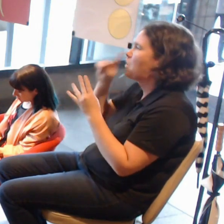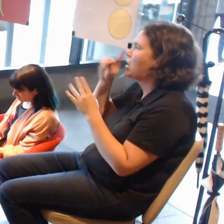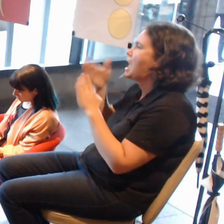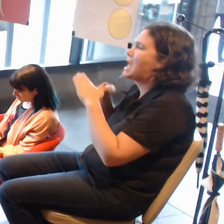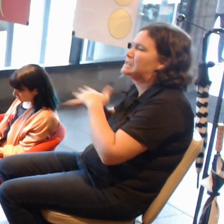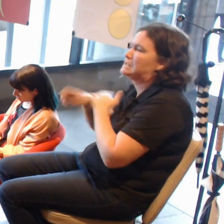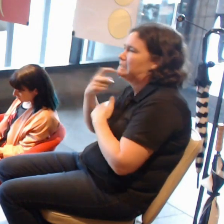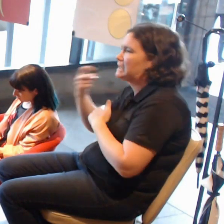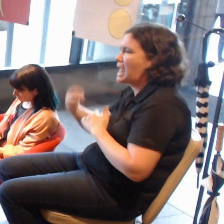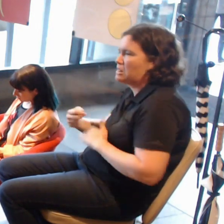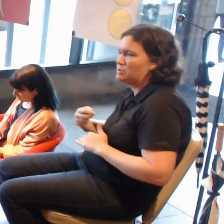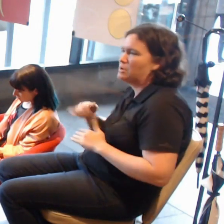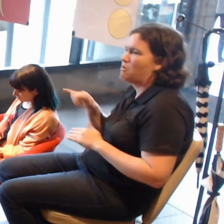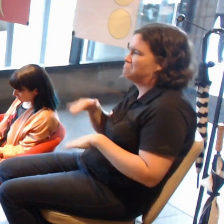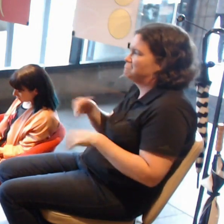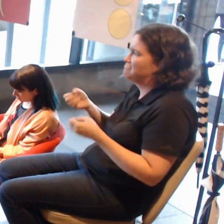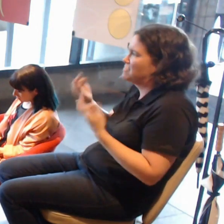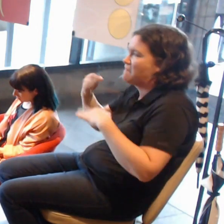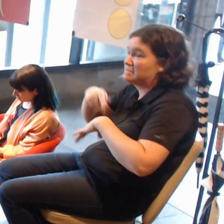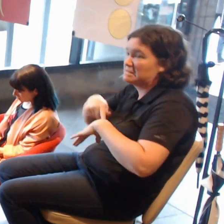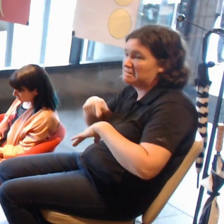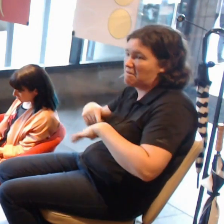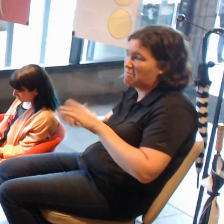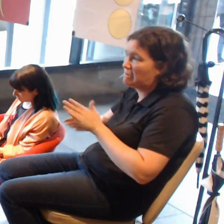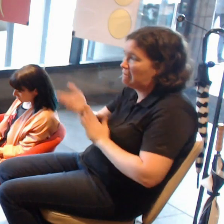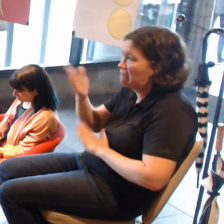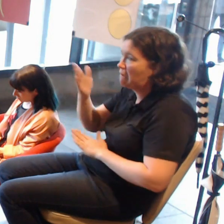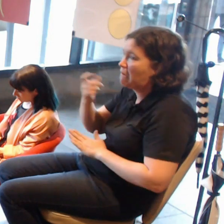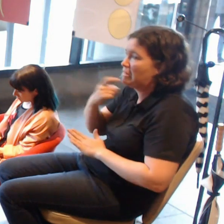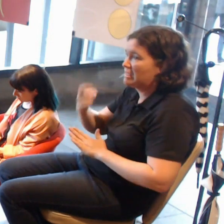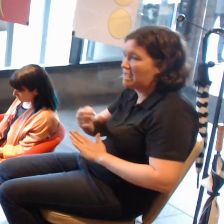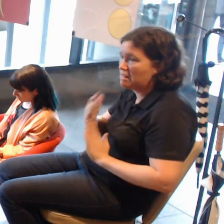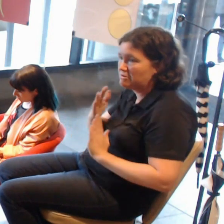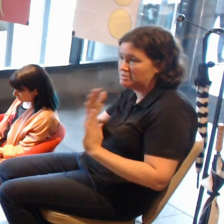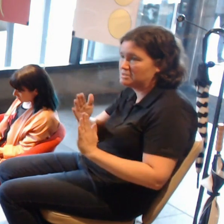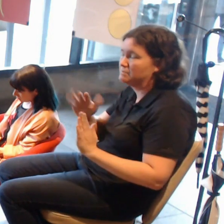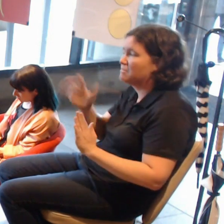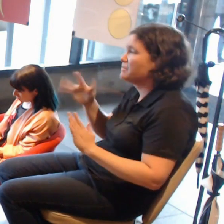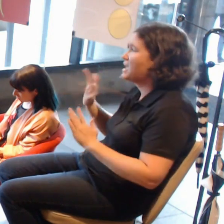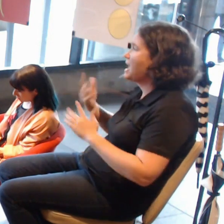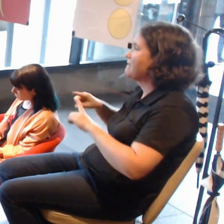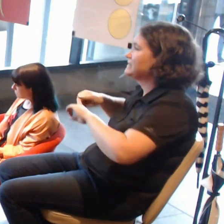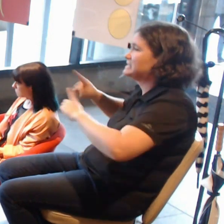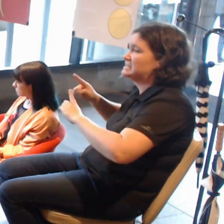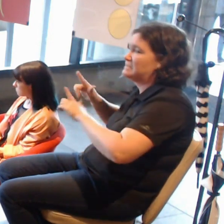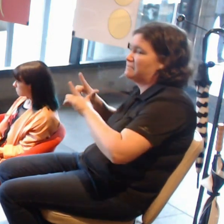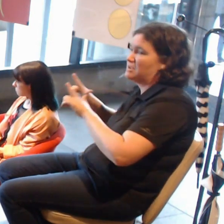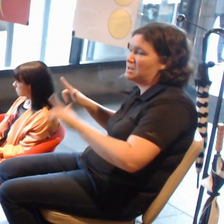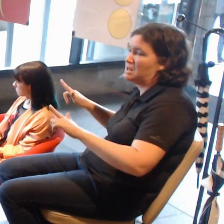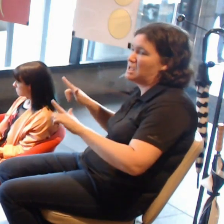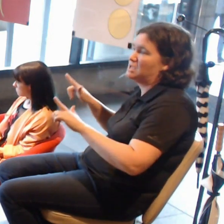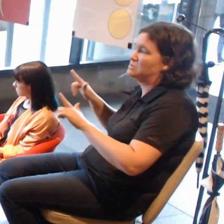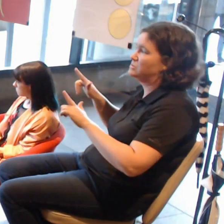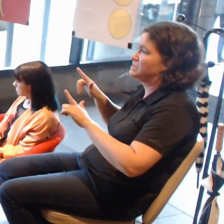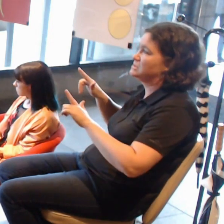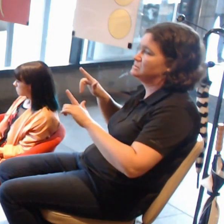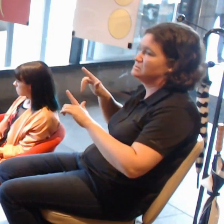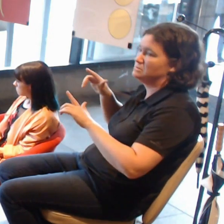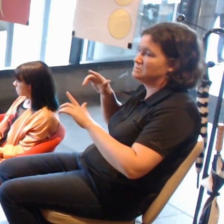people from different language backgrounds, there is digital artwork can be adjusted on-the-fly